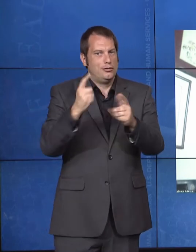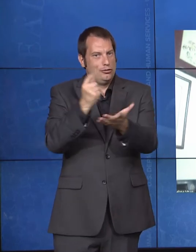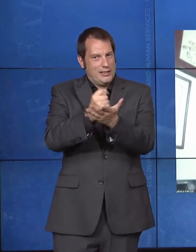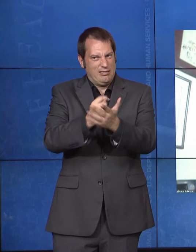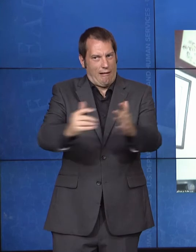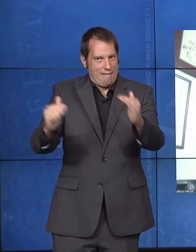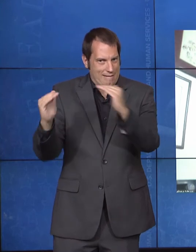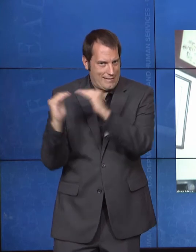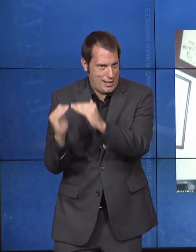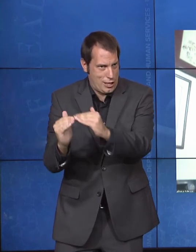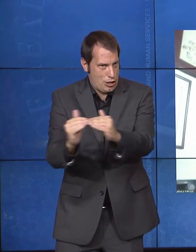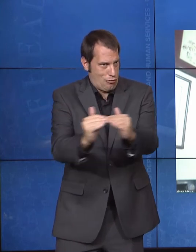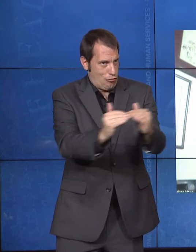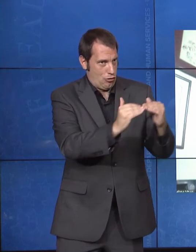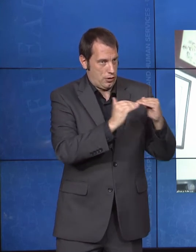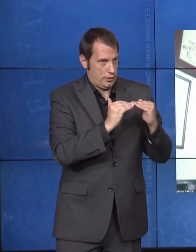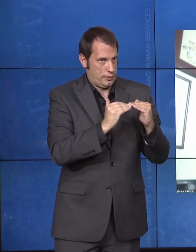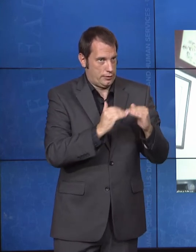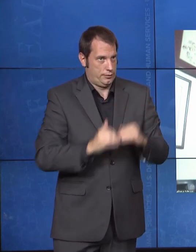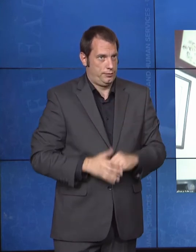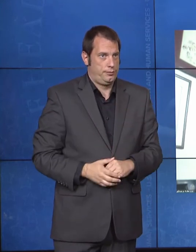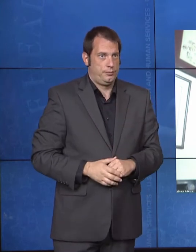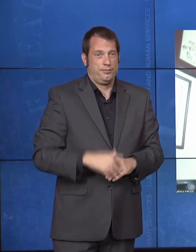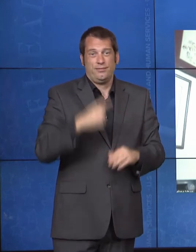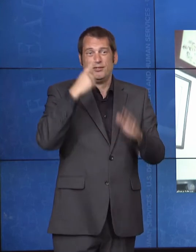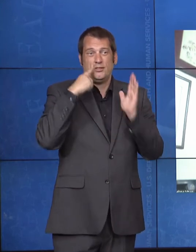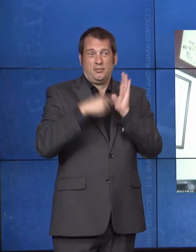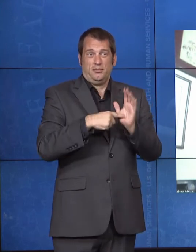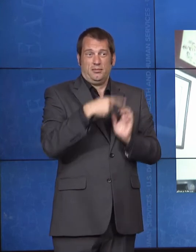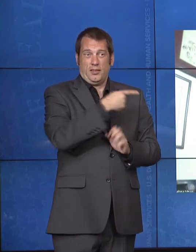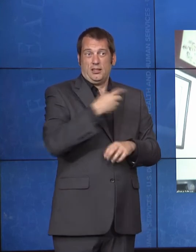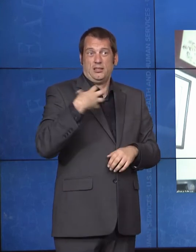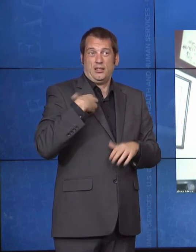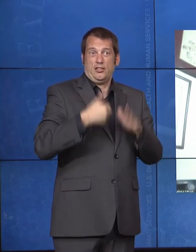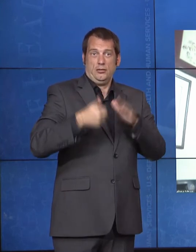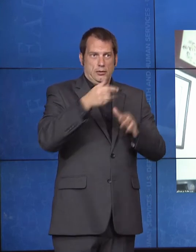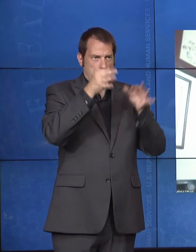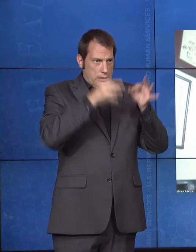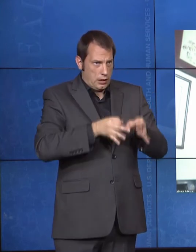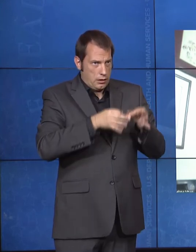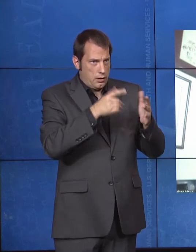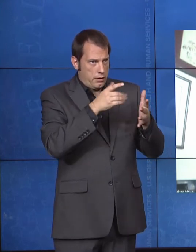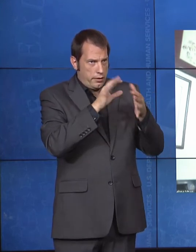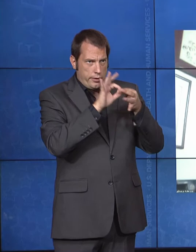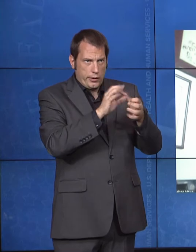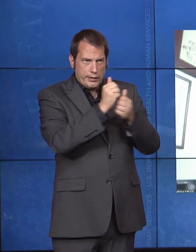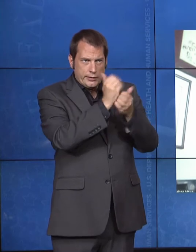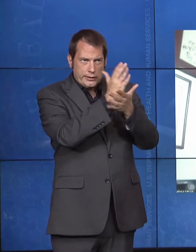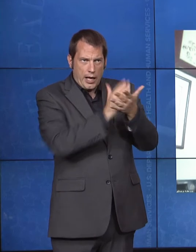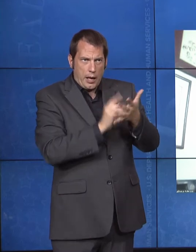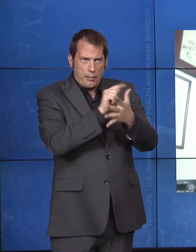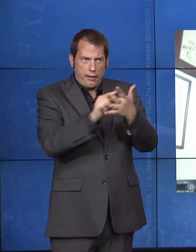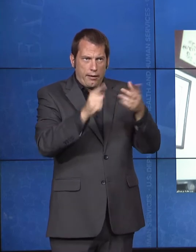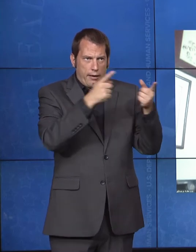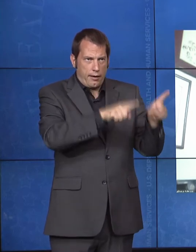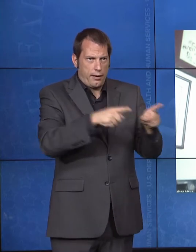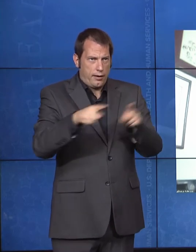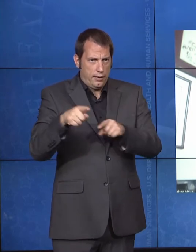you know, things that should not be taking place such as, you know, ventilator rationing